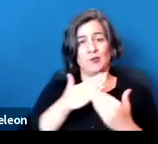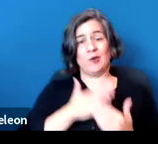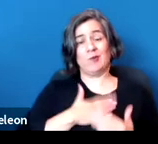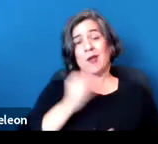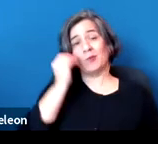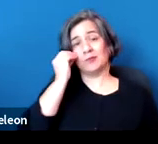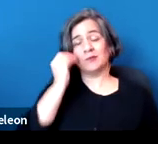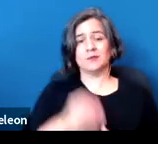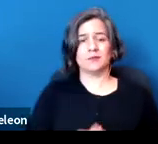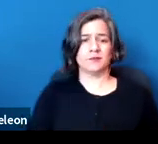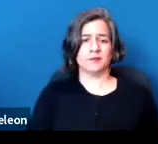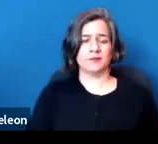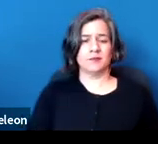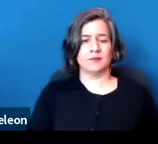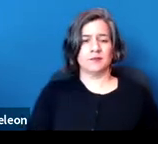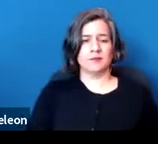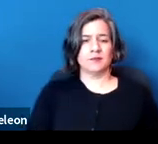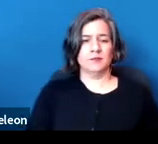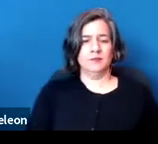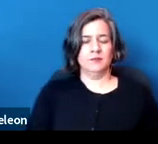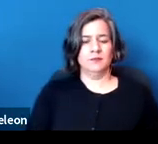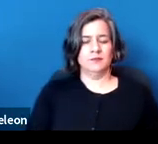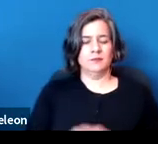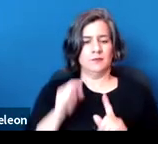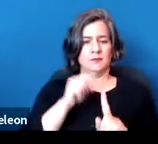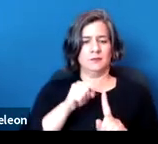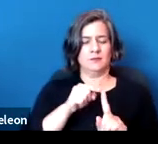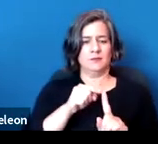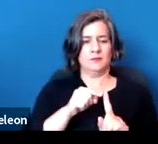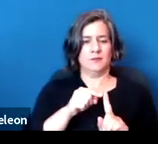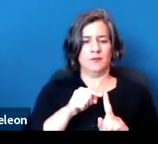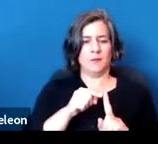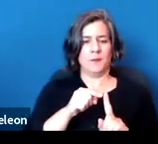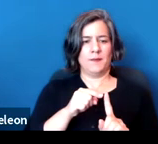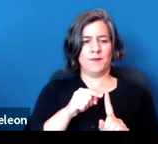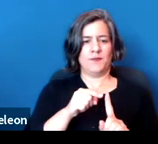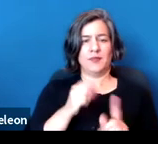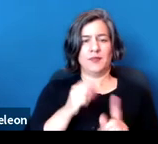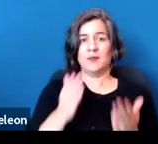The final point I wanted to make here is that you may be able to receive an accommodation